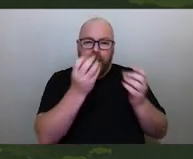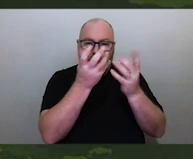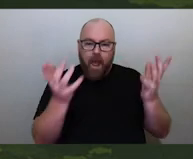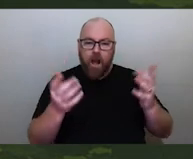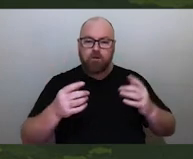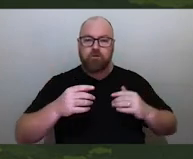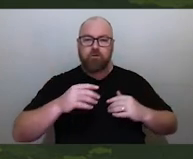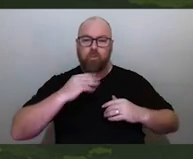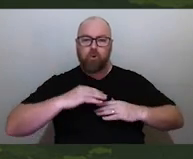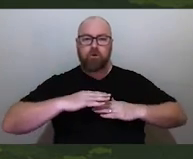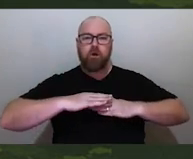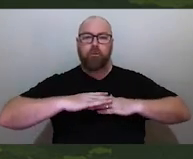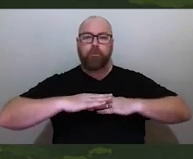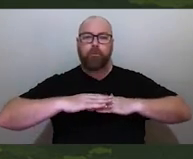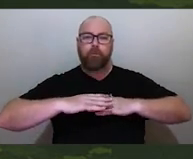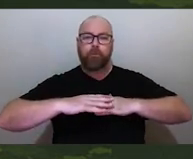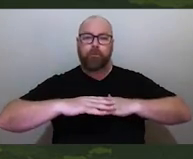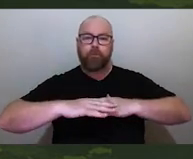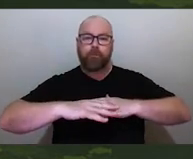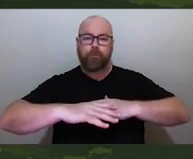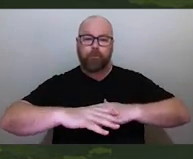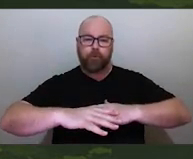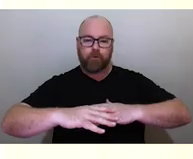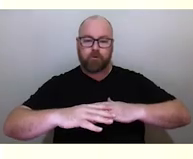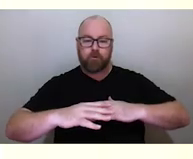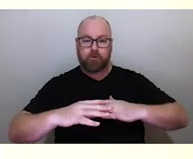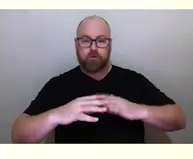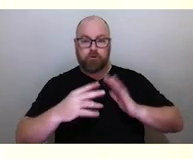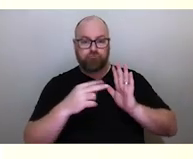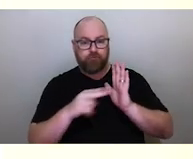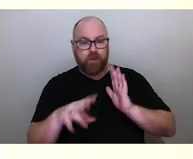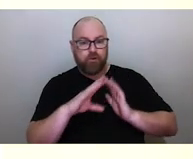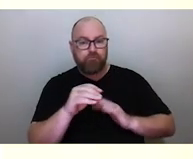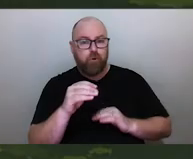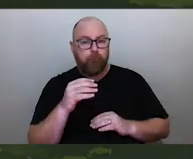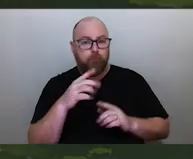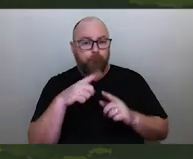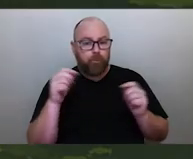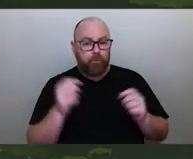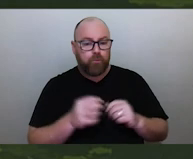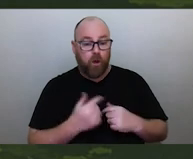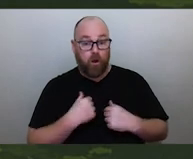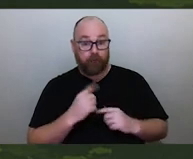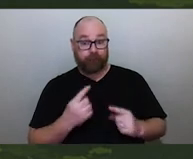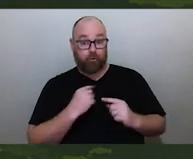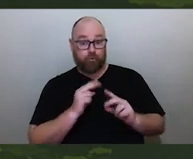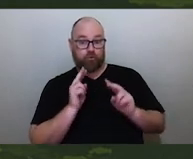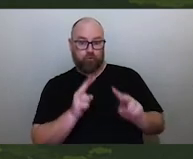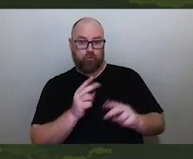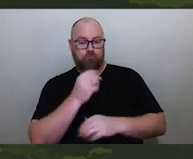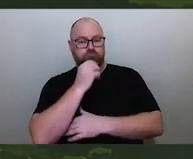The moonlight is reflected beautifully in the water. Now, when I first saw this, I thought well, this image here